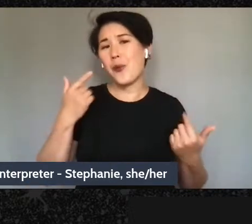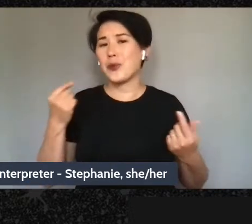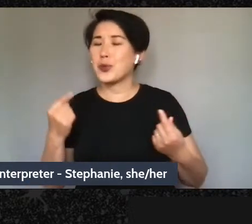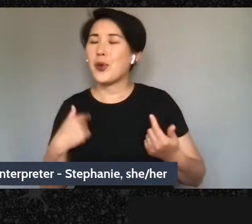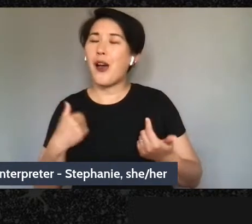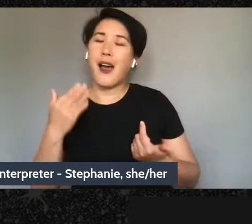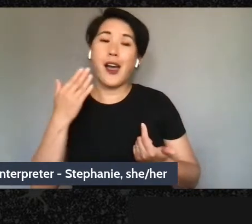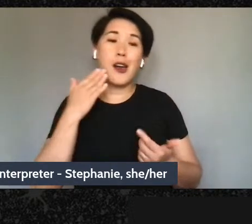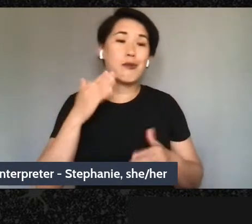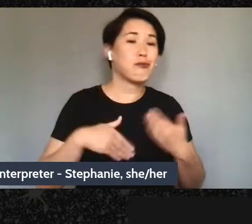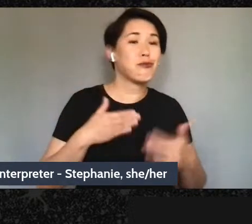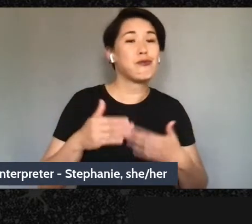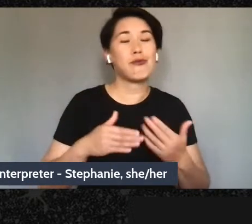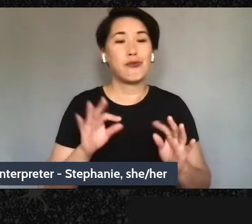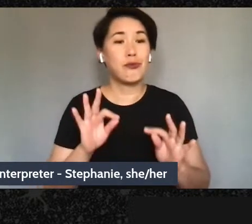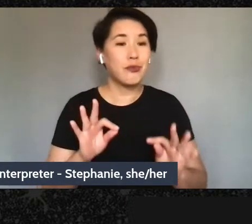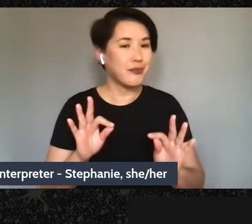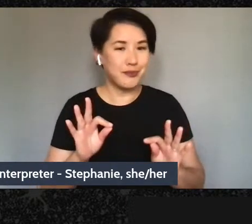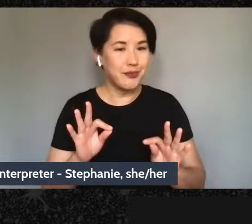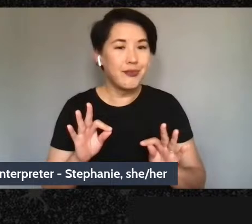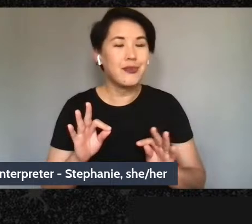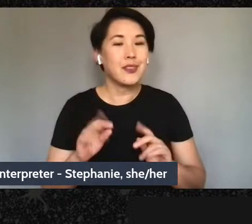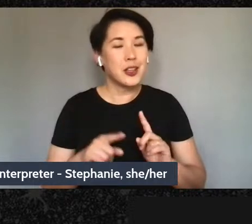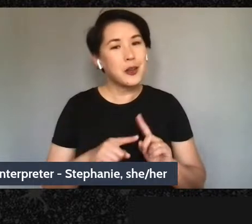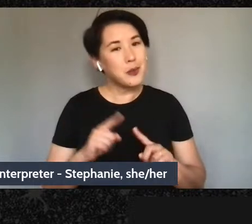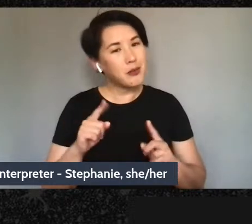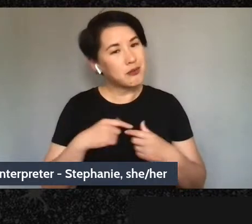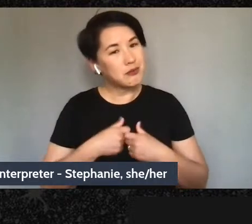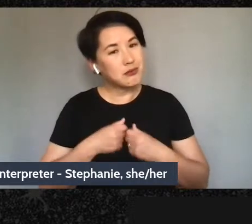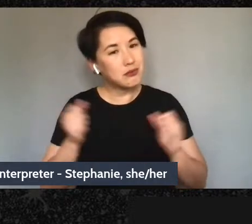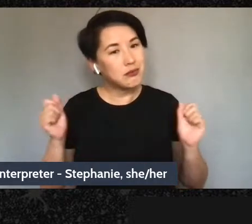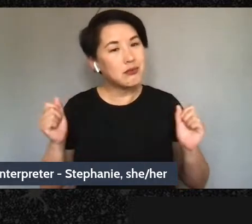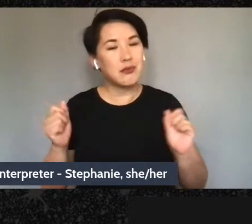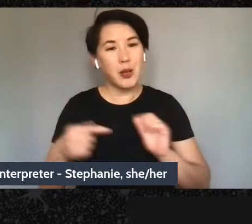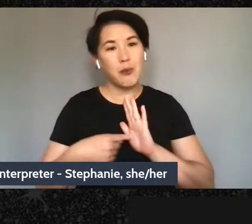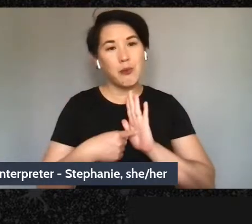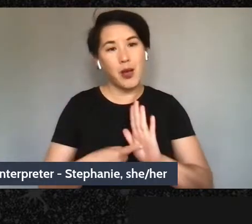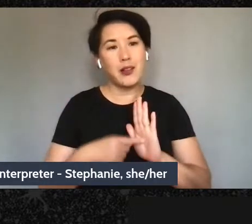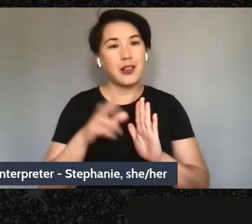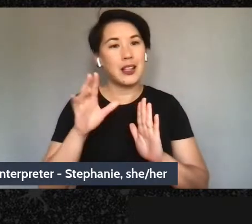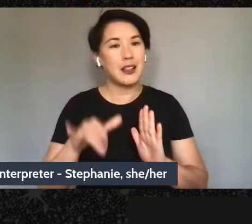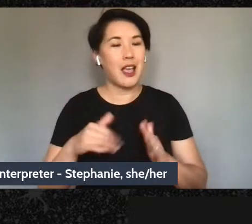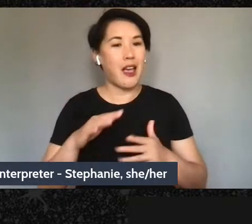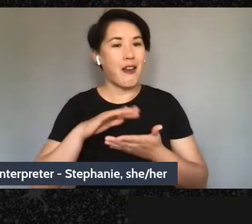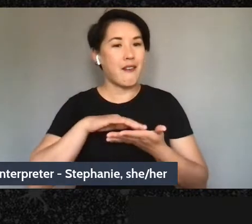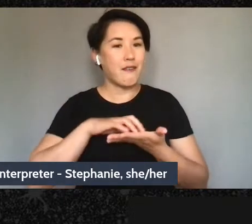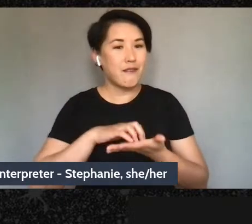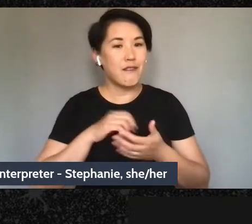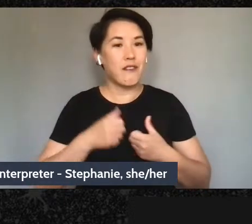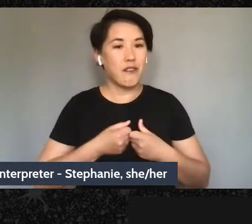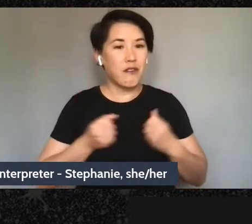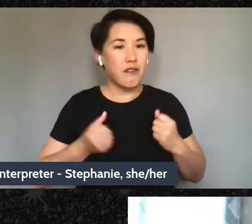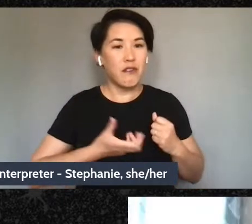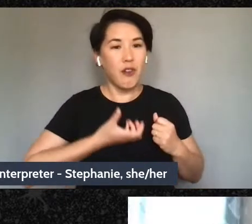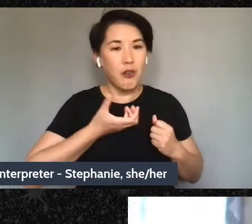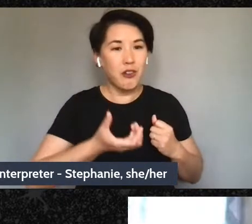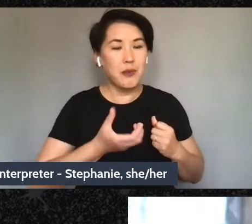that i think modeling that uh that vulnerability and that like lived experience really will be the